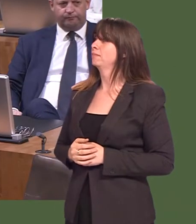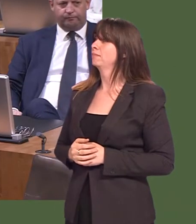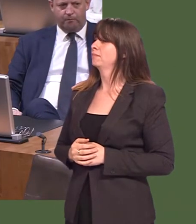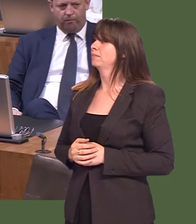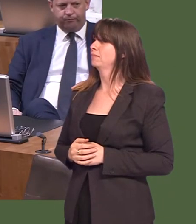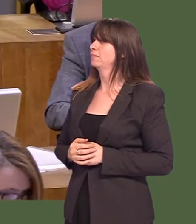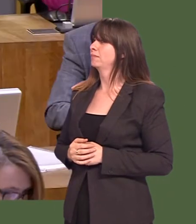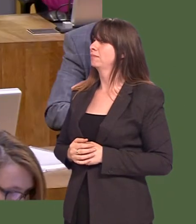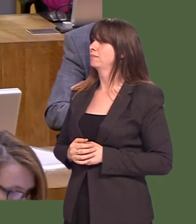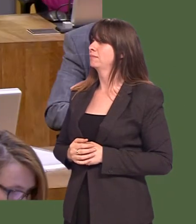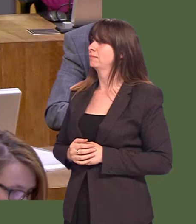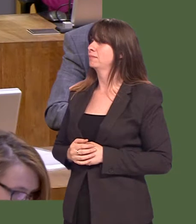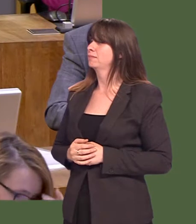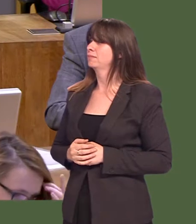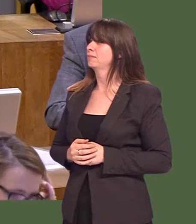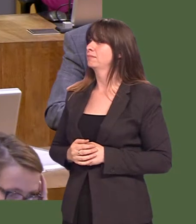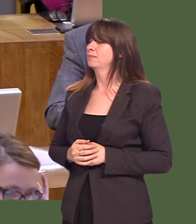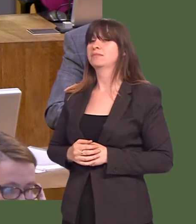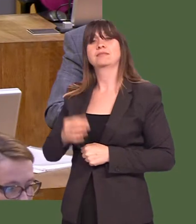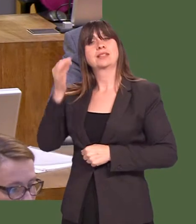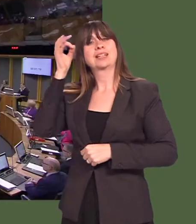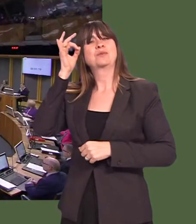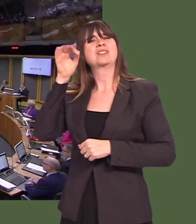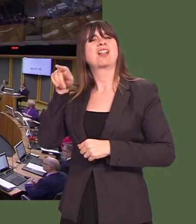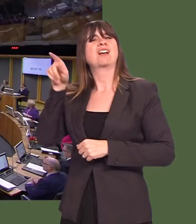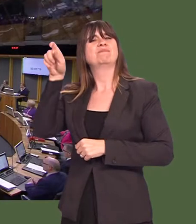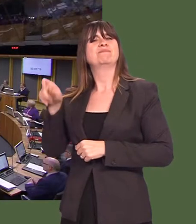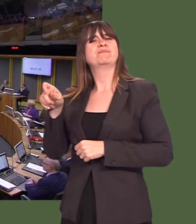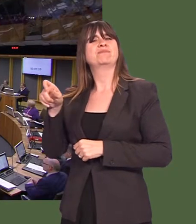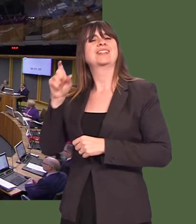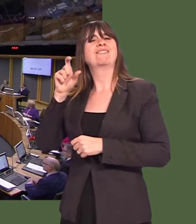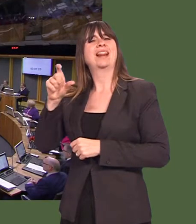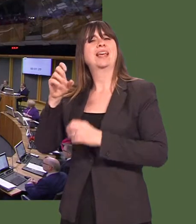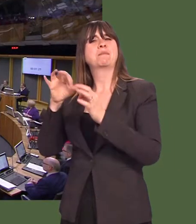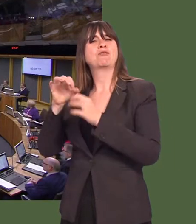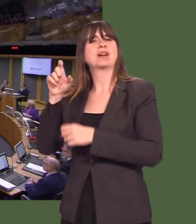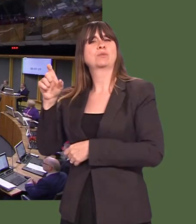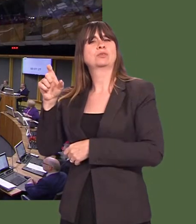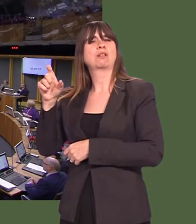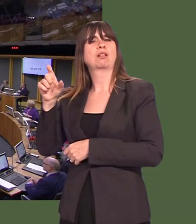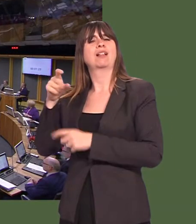Hefin David: I last saw Councillor Keith Reynolds, leader of Caerphilly County Borough Council,